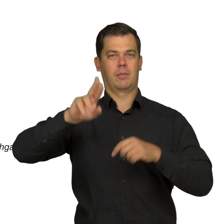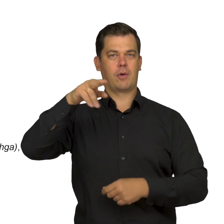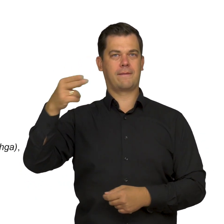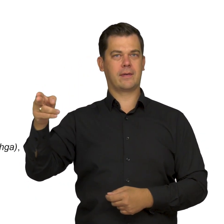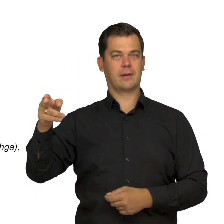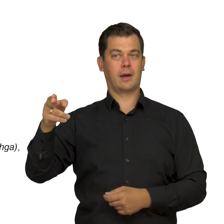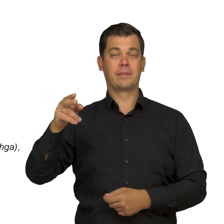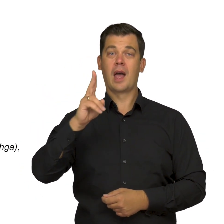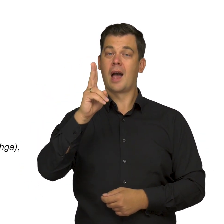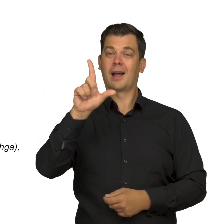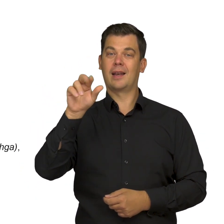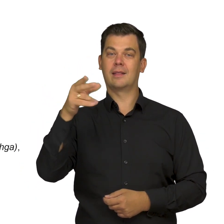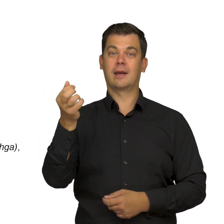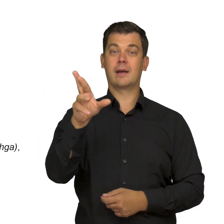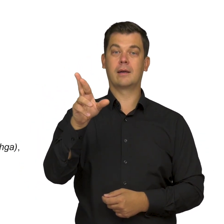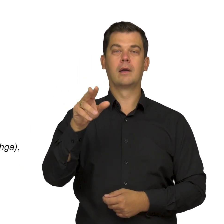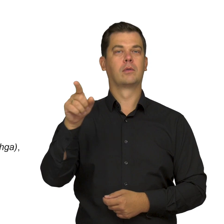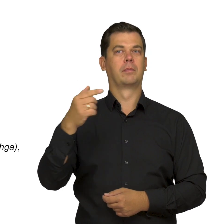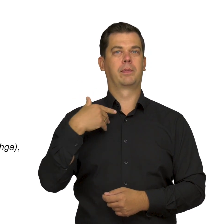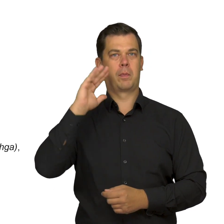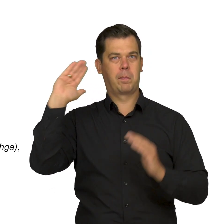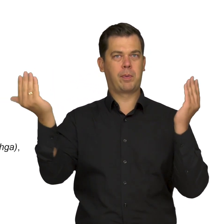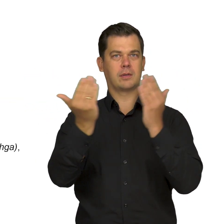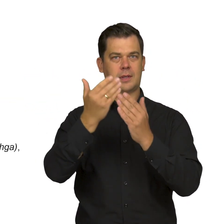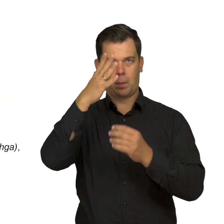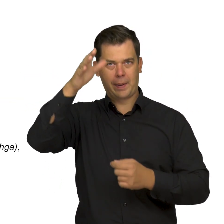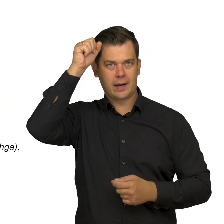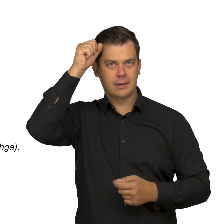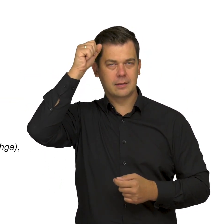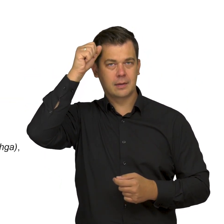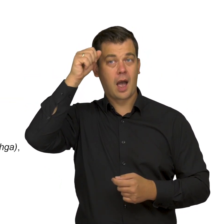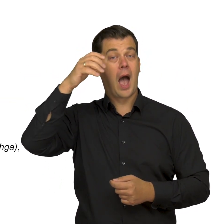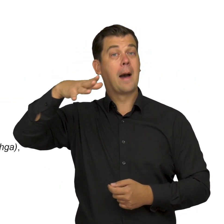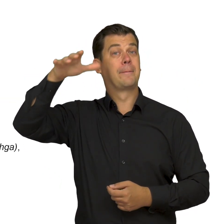Klinger met him in Berlin, an important artistic hub at the time.